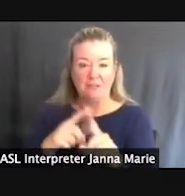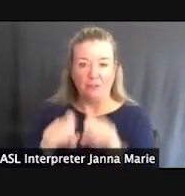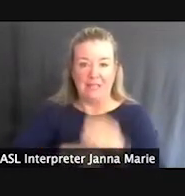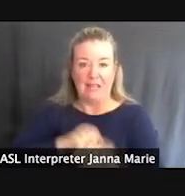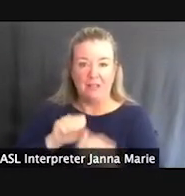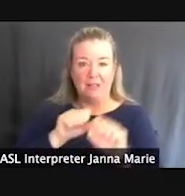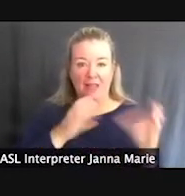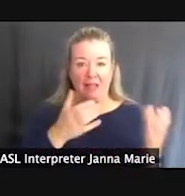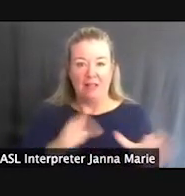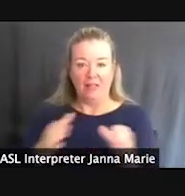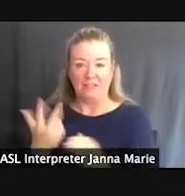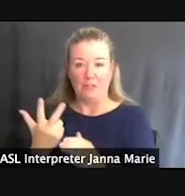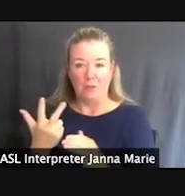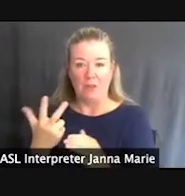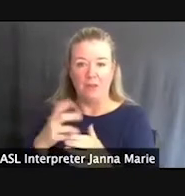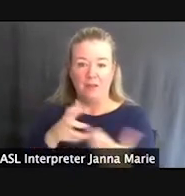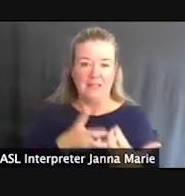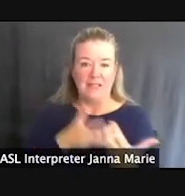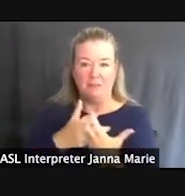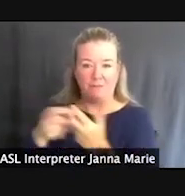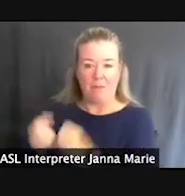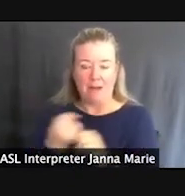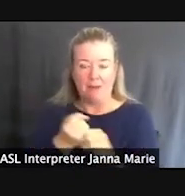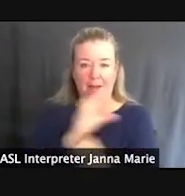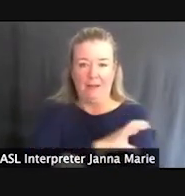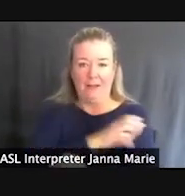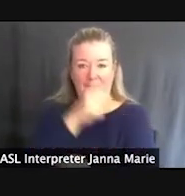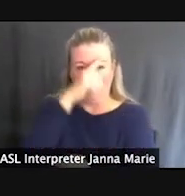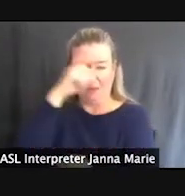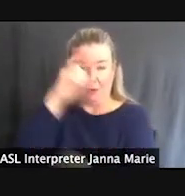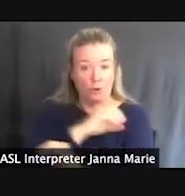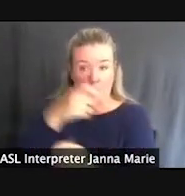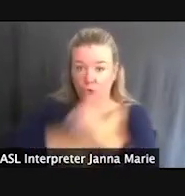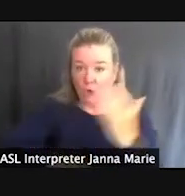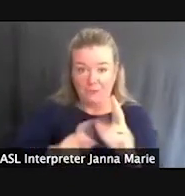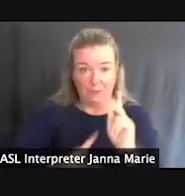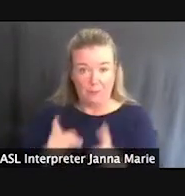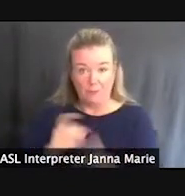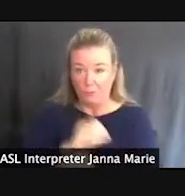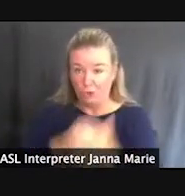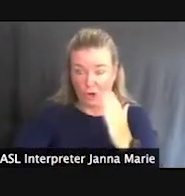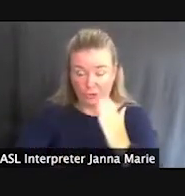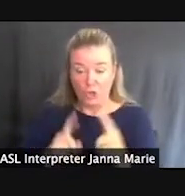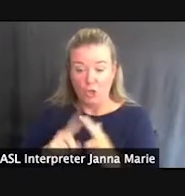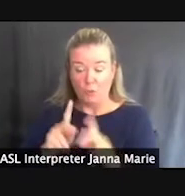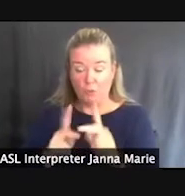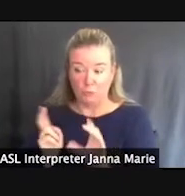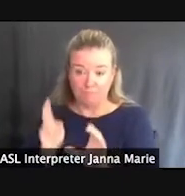clinics each summer. These are offered at no charge for individuals to get out and try new outdoor recreational